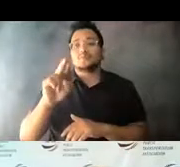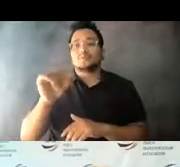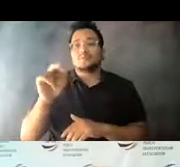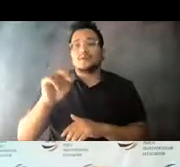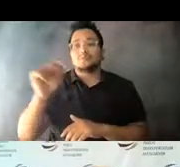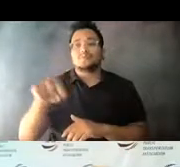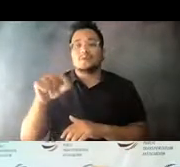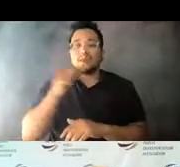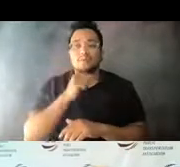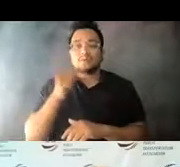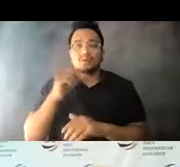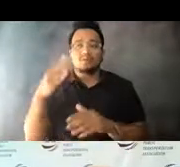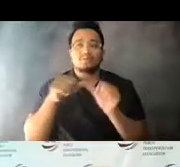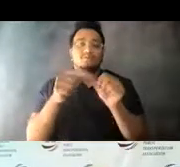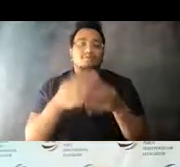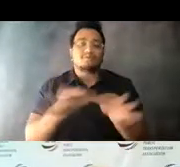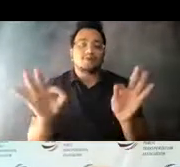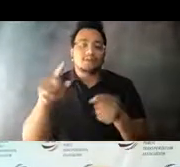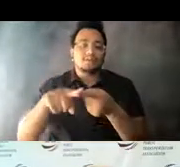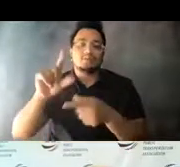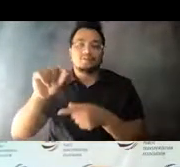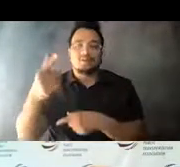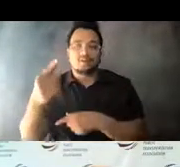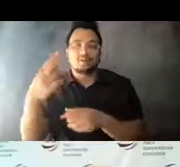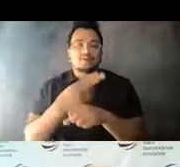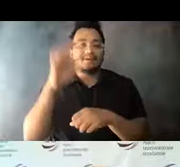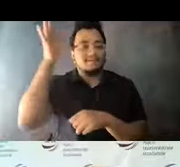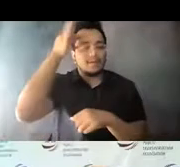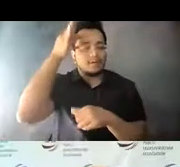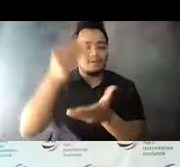through the end of the year, using federal funds to cover 14:15:04 the loss in revenue.